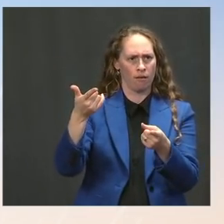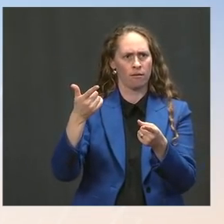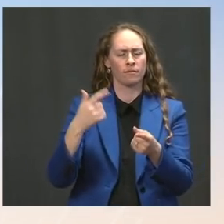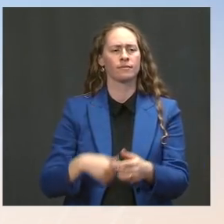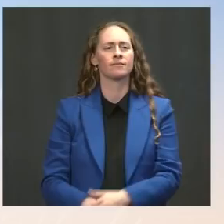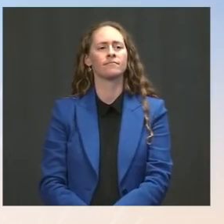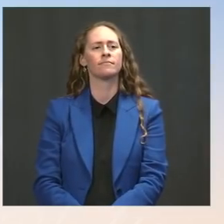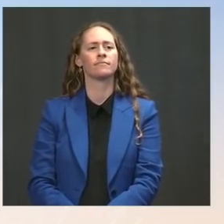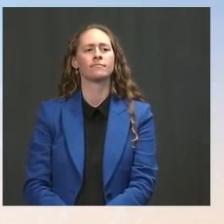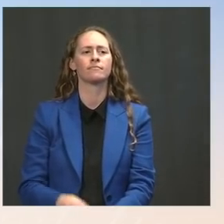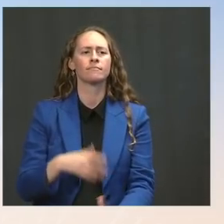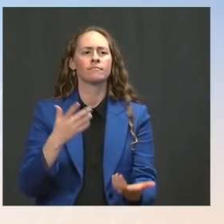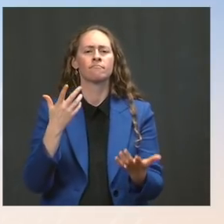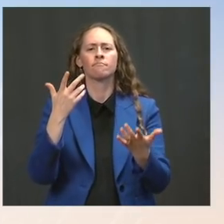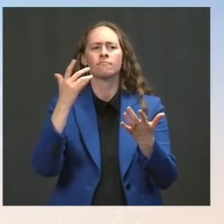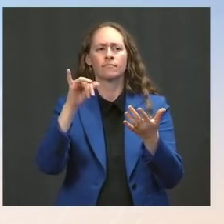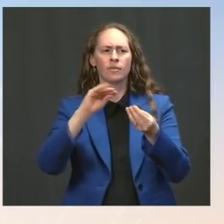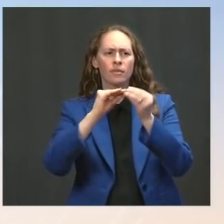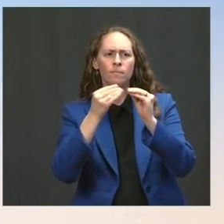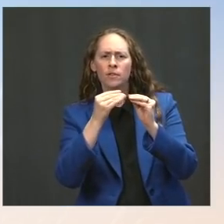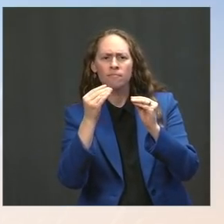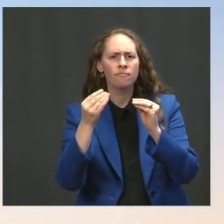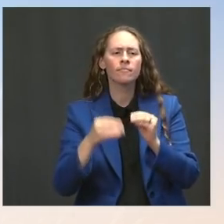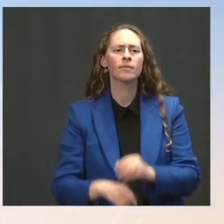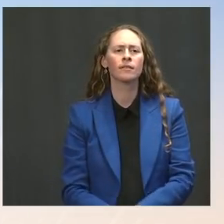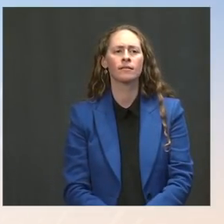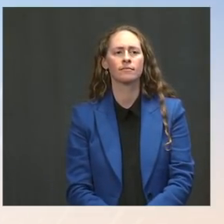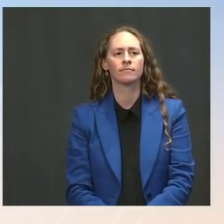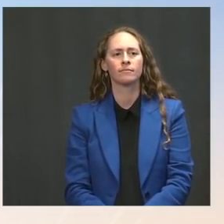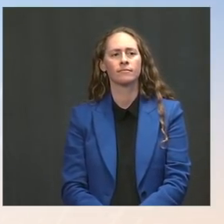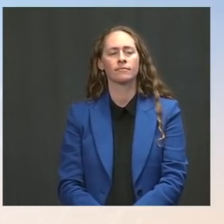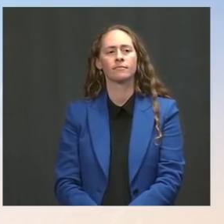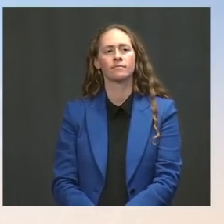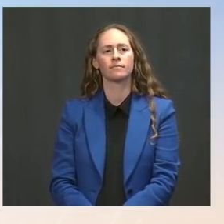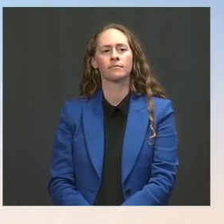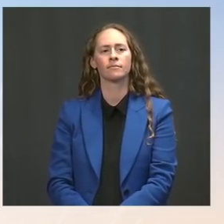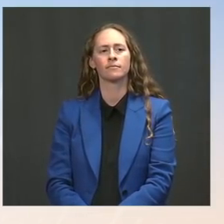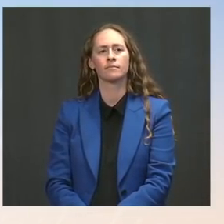So why isn't there any more updated information coming from the CDC about what the risk